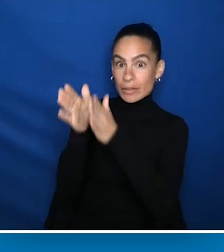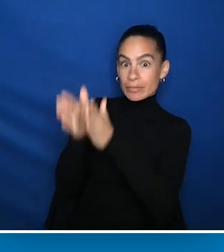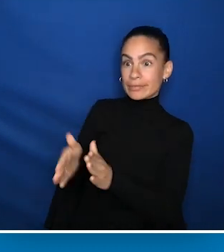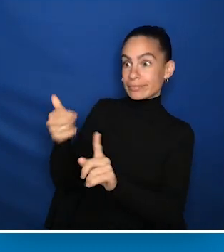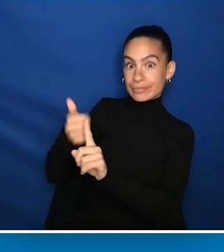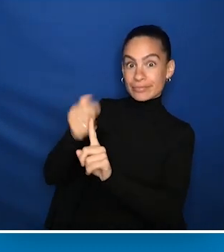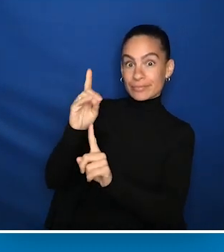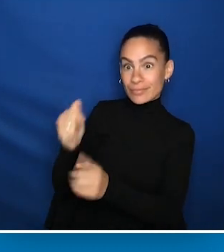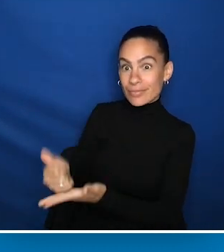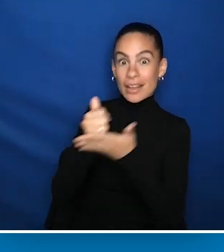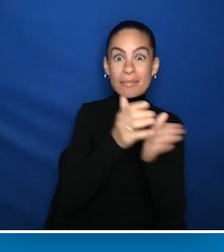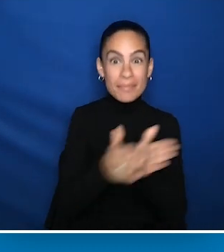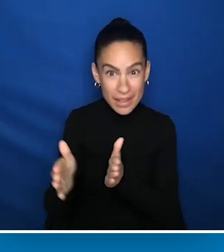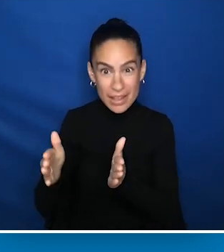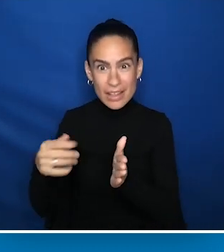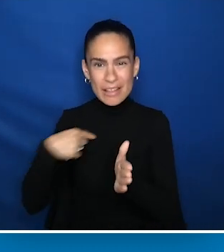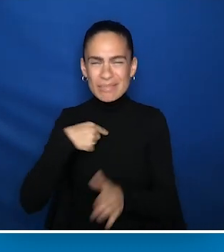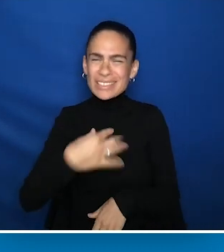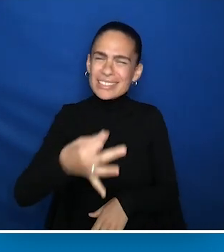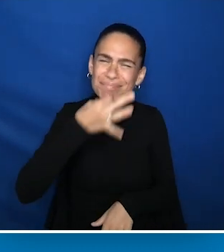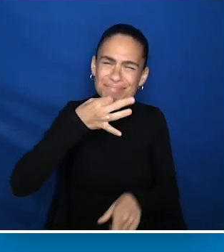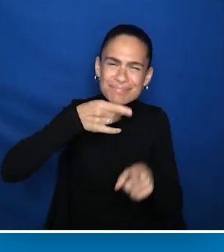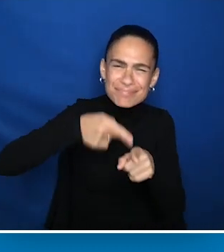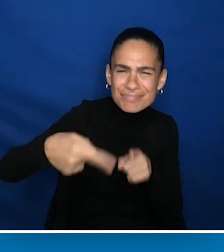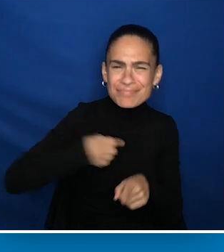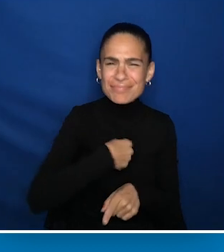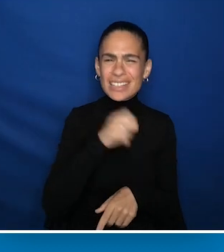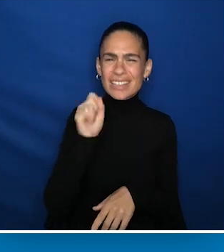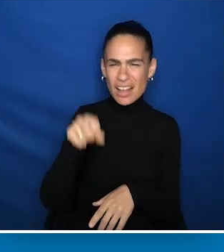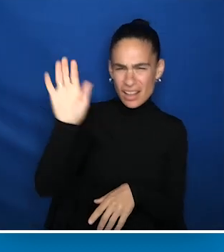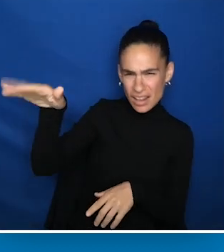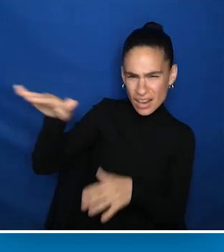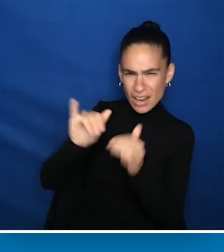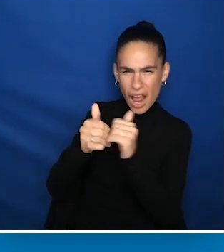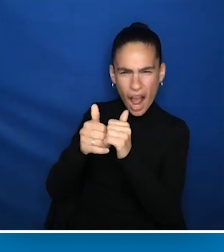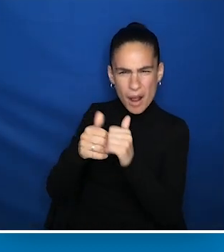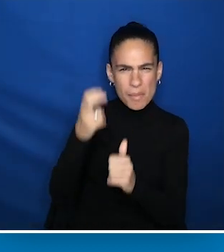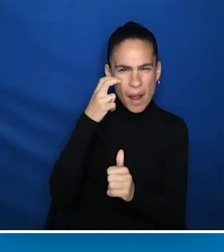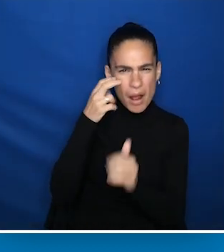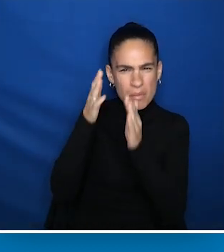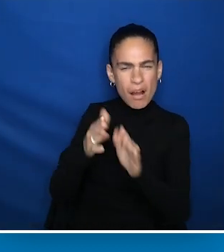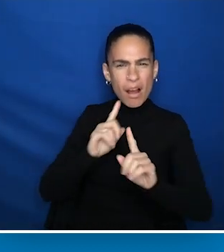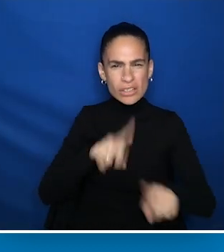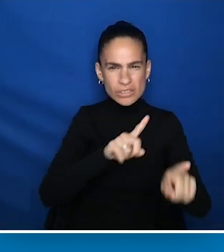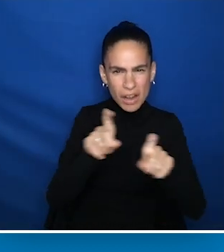helping to plan this, we are the experts and can ask questions of how will my friend who is blind do this survey?